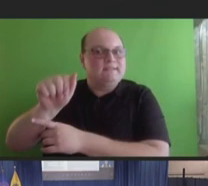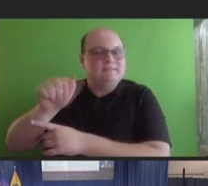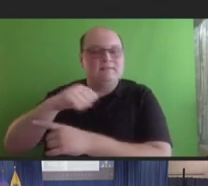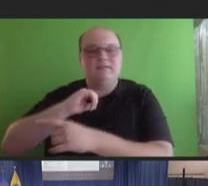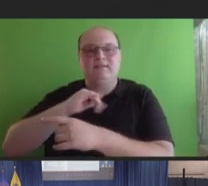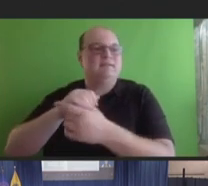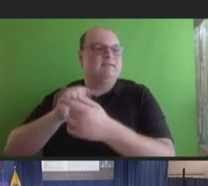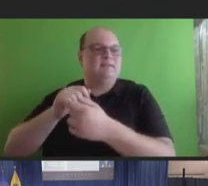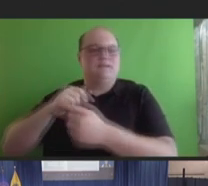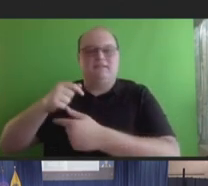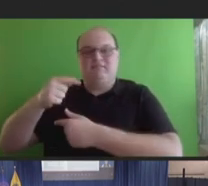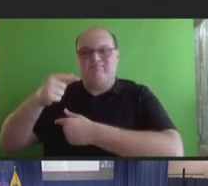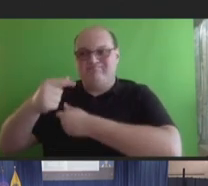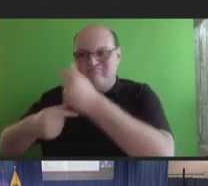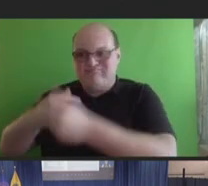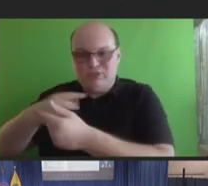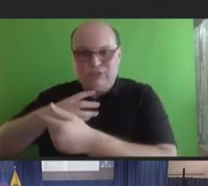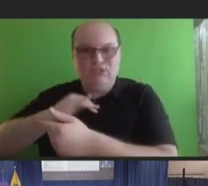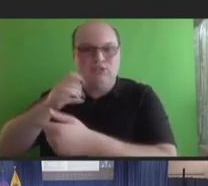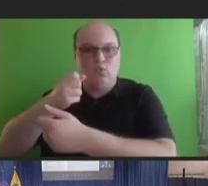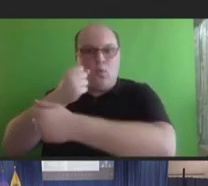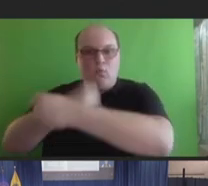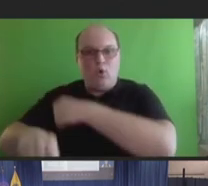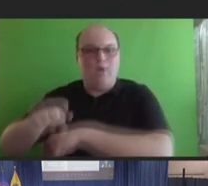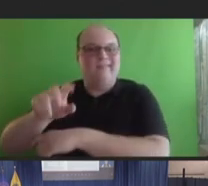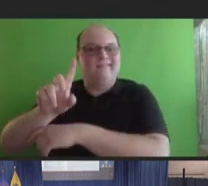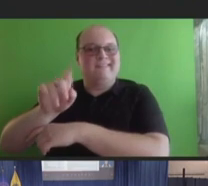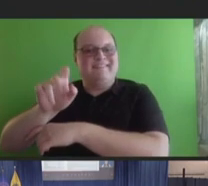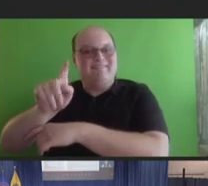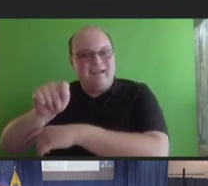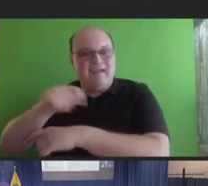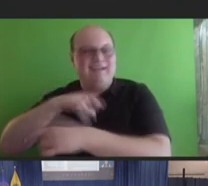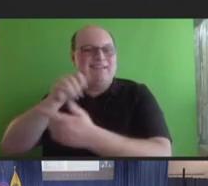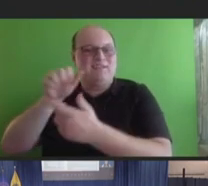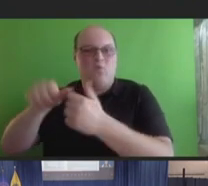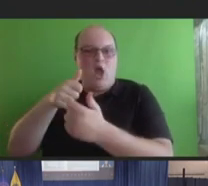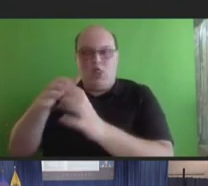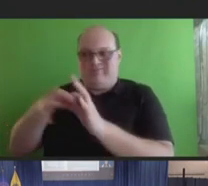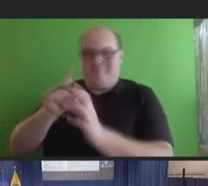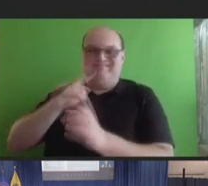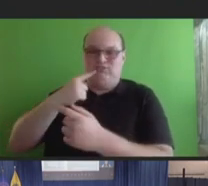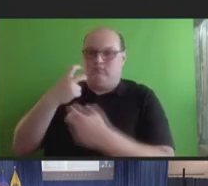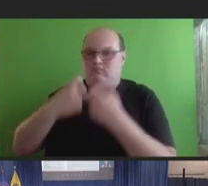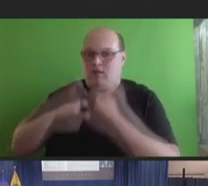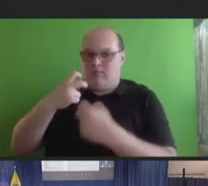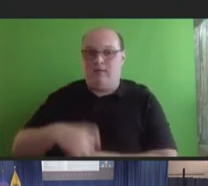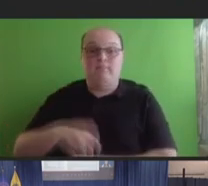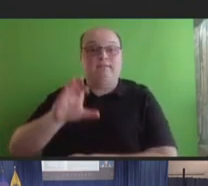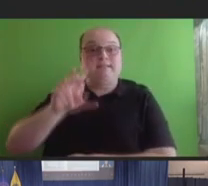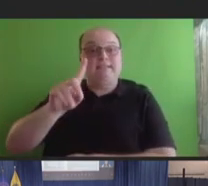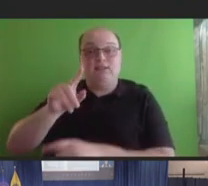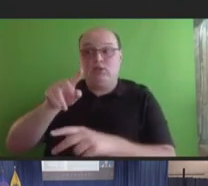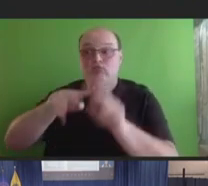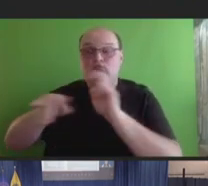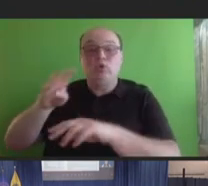anomaly or birth defect, or death. CDC physicians reviewed the serious reports to form clinical